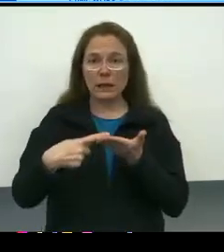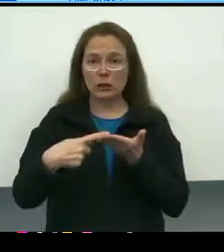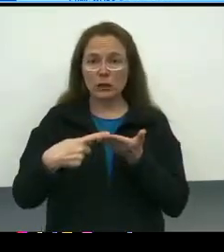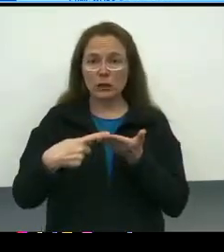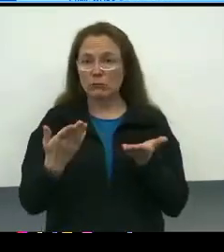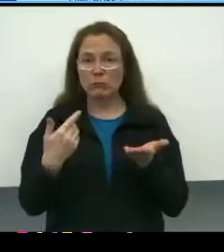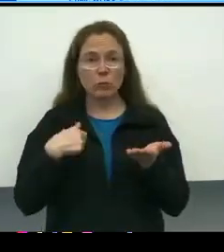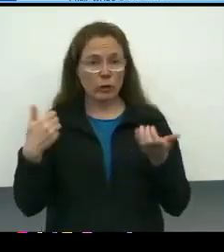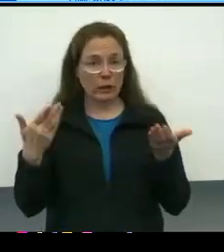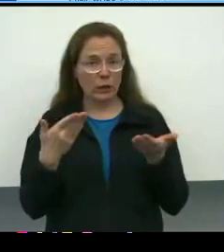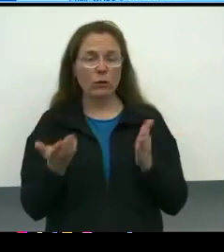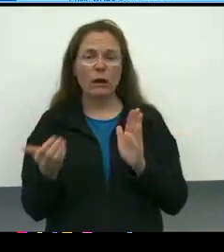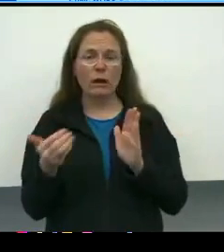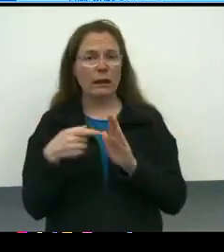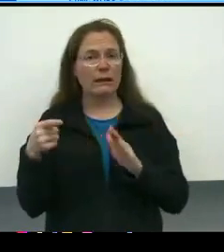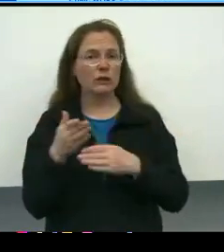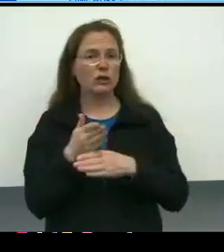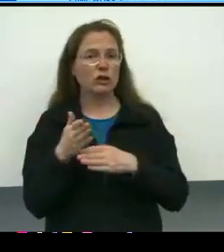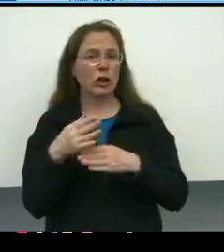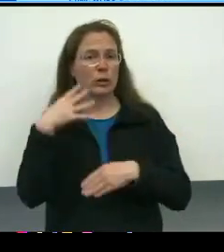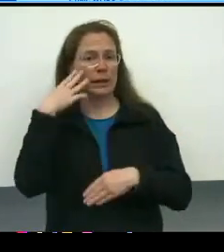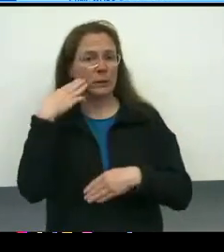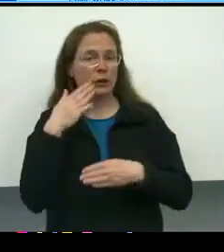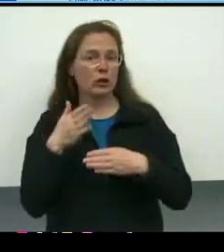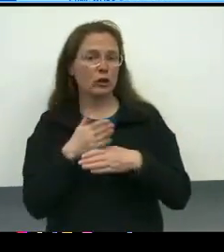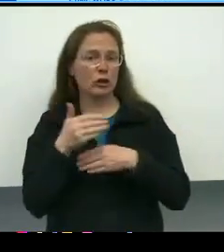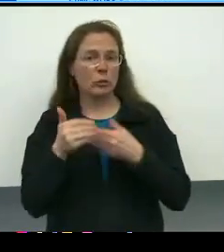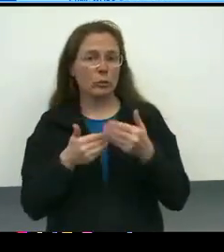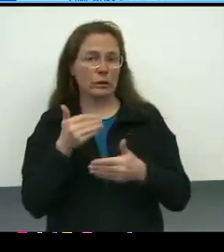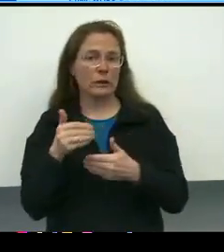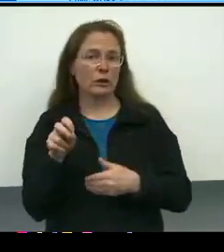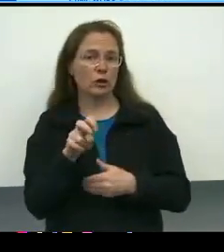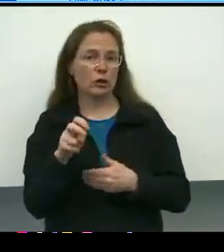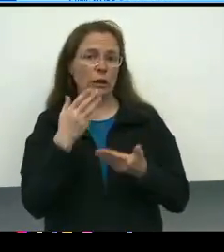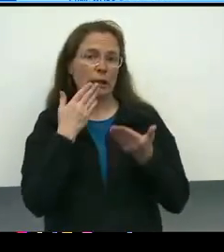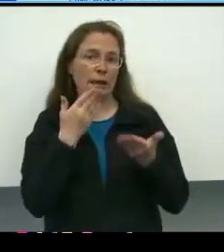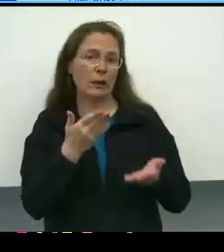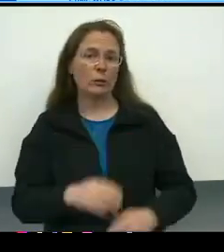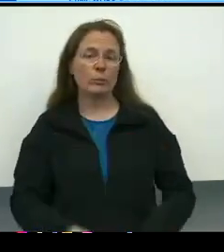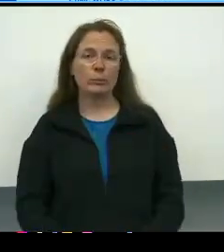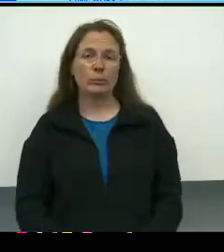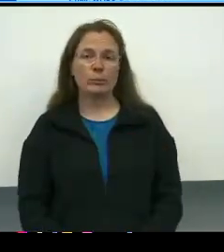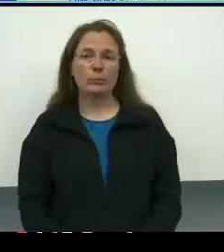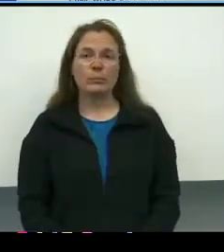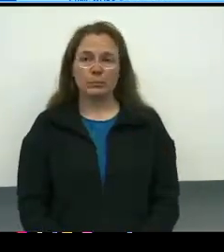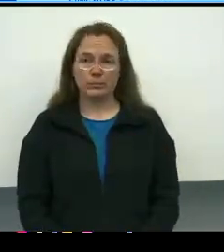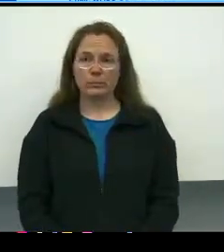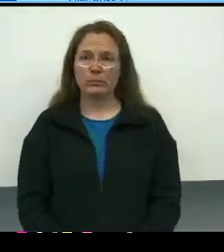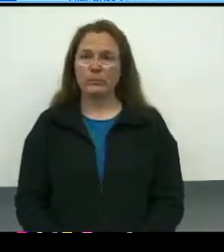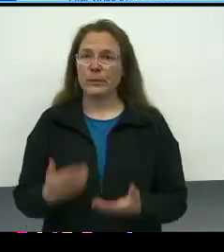'Cause it is, again, a shared journey, a shared process. Thank you. [Dr. Moreland-Capuia] Thank you, and the word for the- Thank you very much.